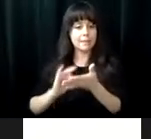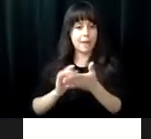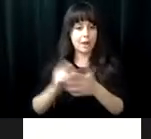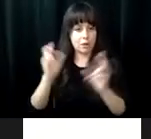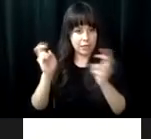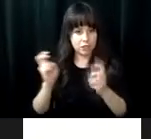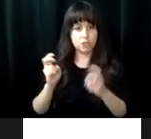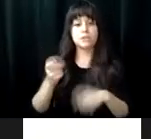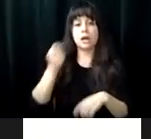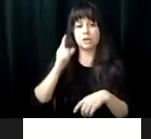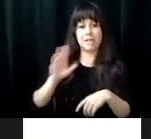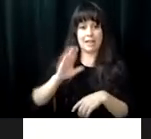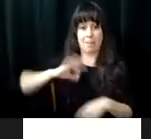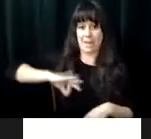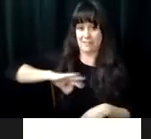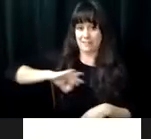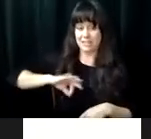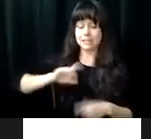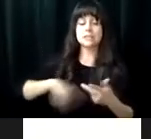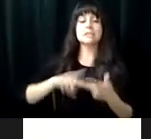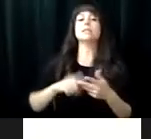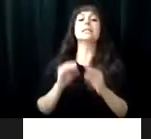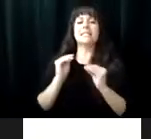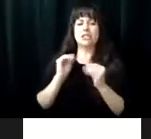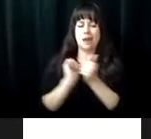how to problem solve acute or chronic medical issues, understand their